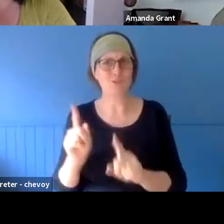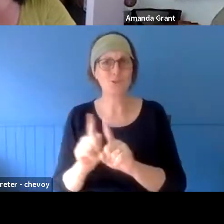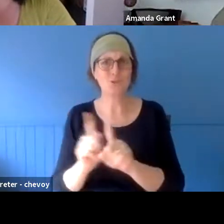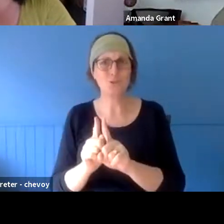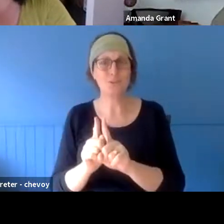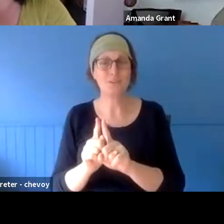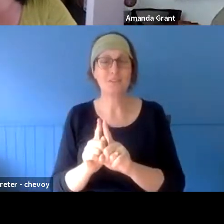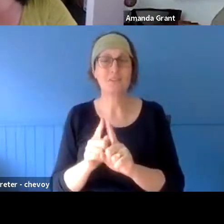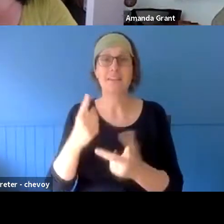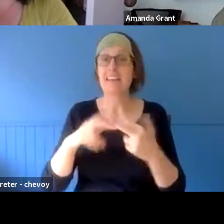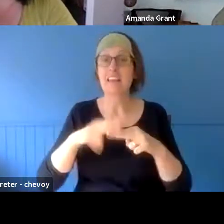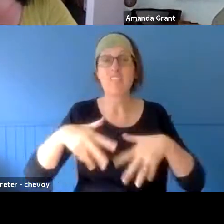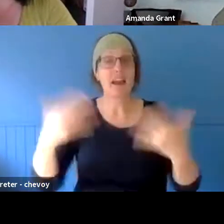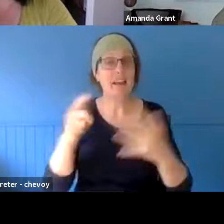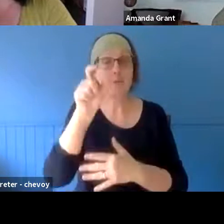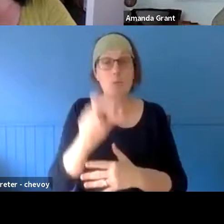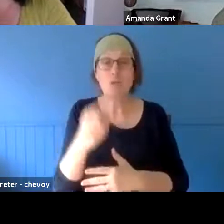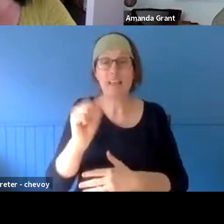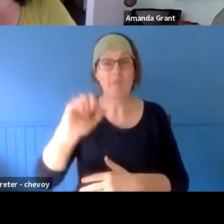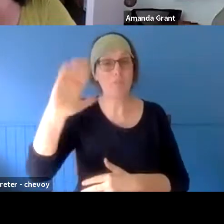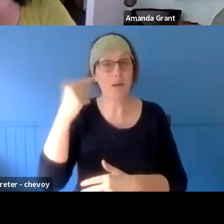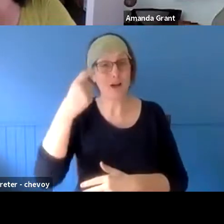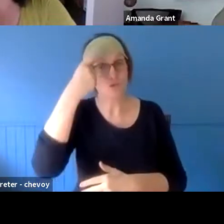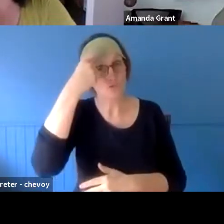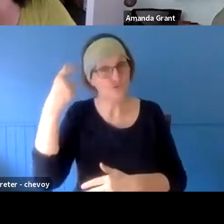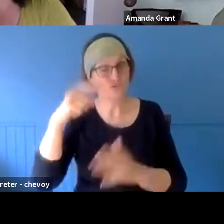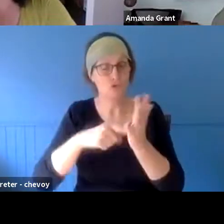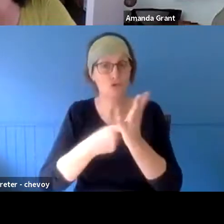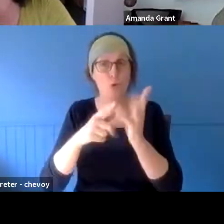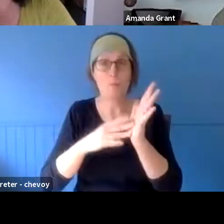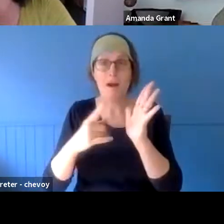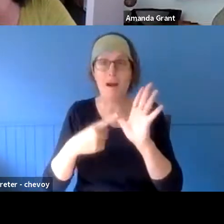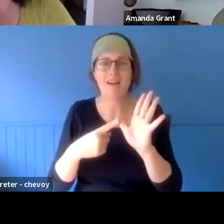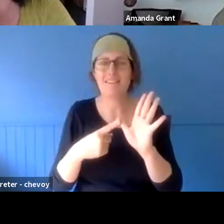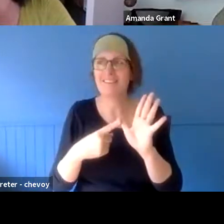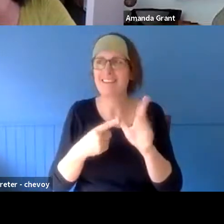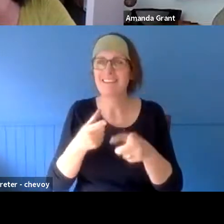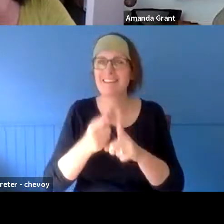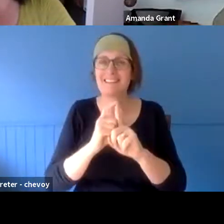trauma, I think - it's impossible to explain, I think, what it feels